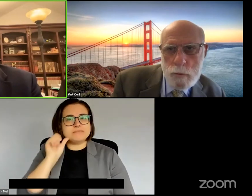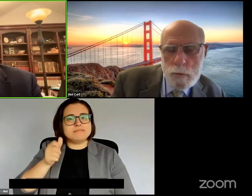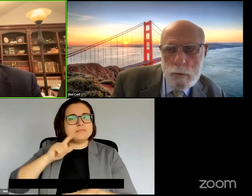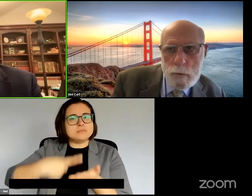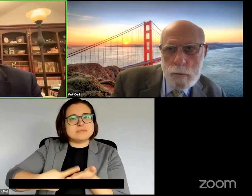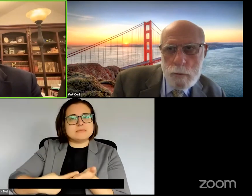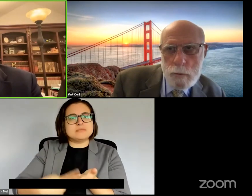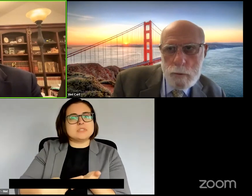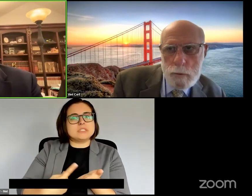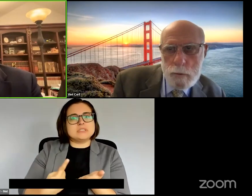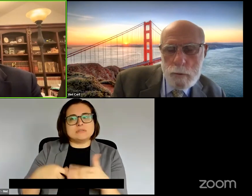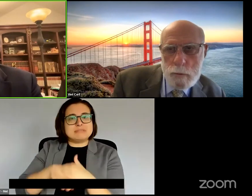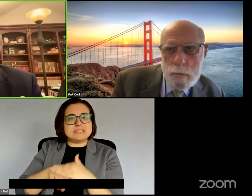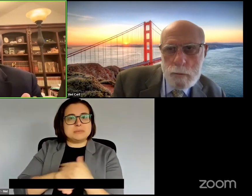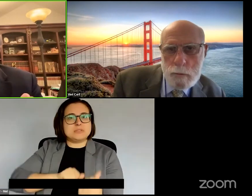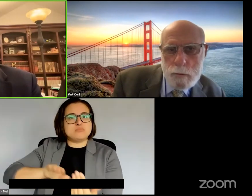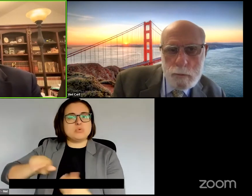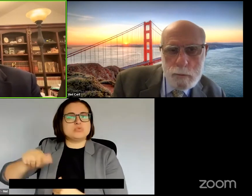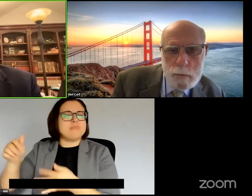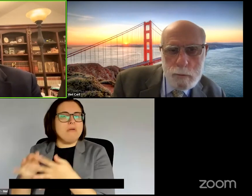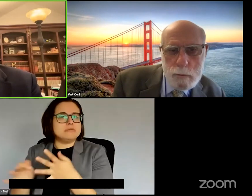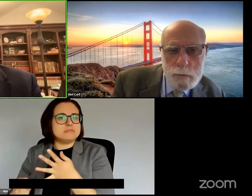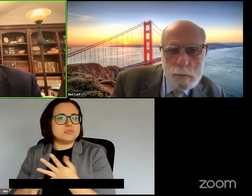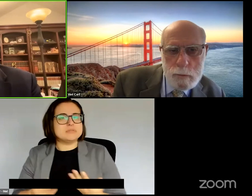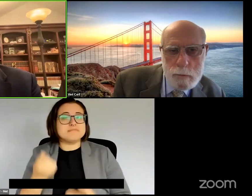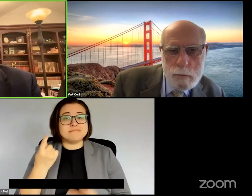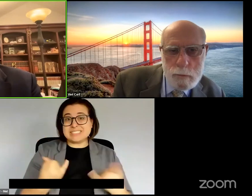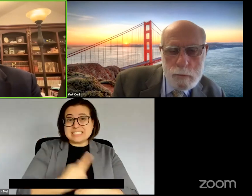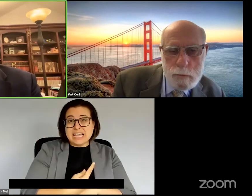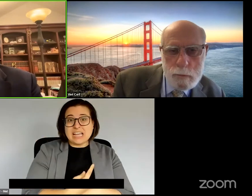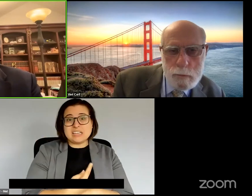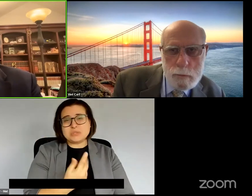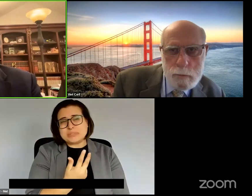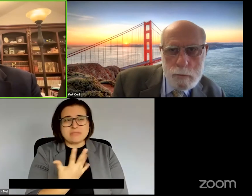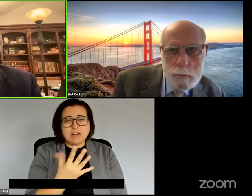Today maybe three, five percent of products are accessible and it's just really tough